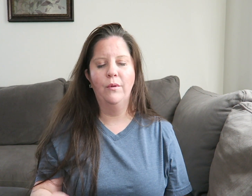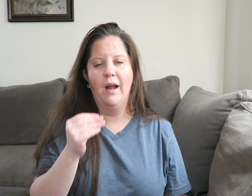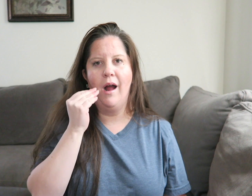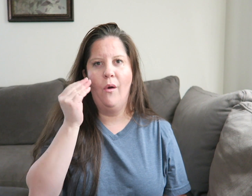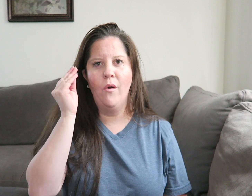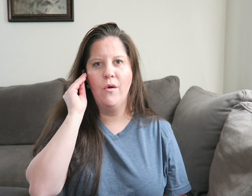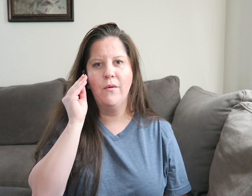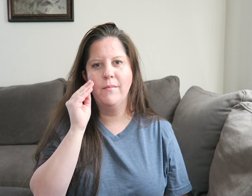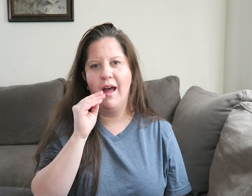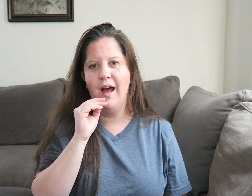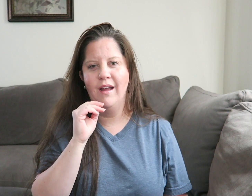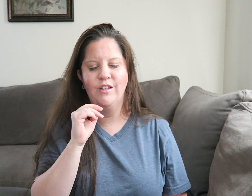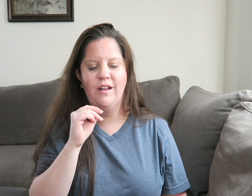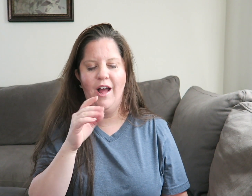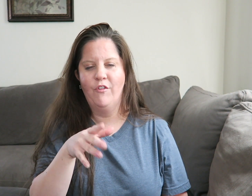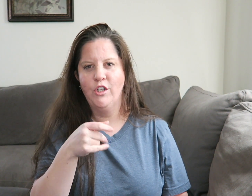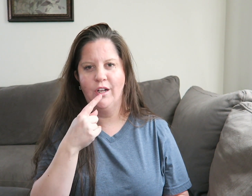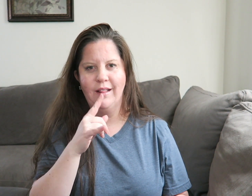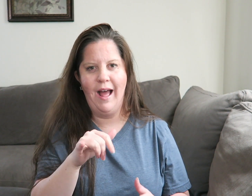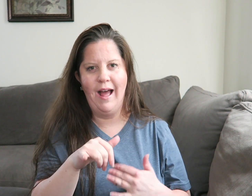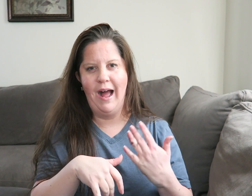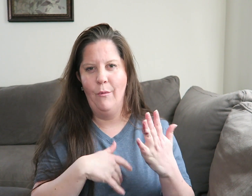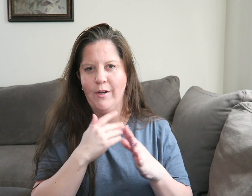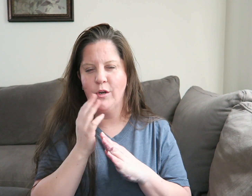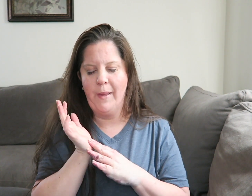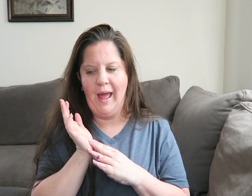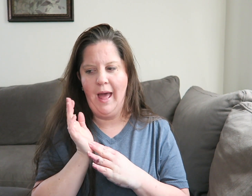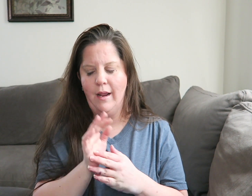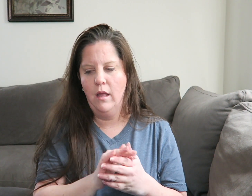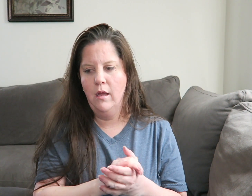So when I got home after I took that, I went to bed